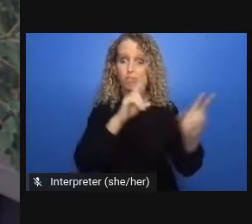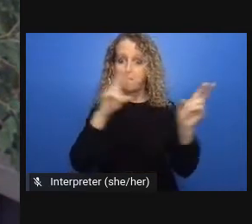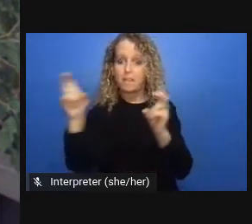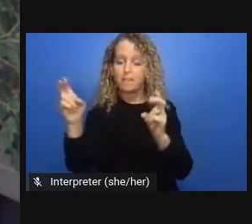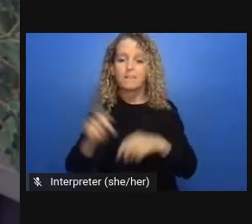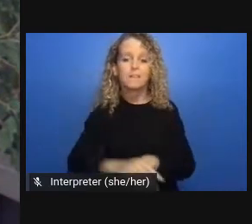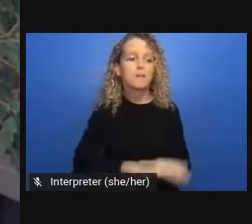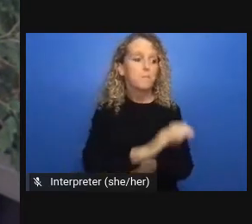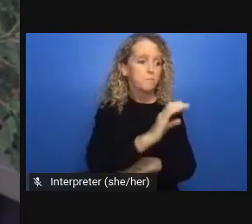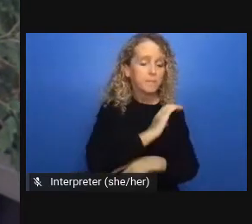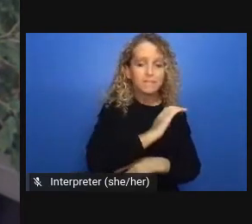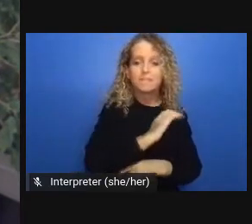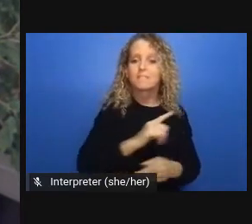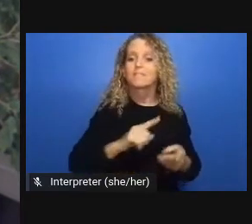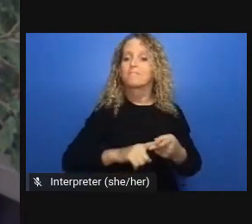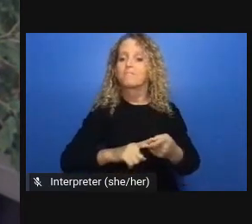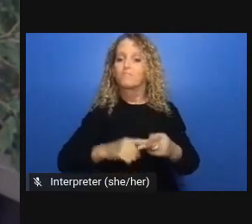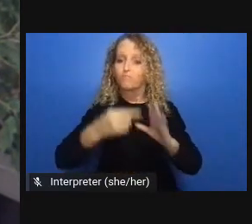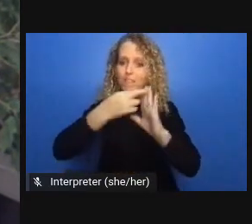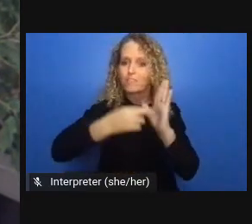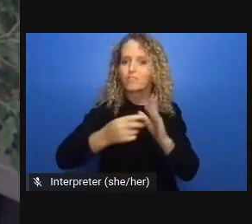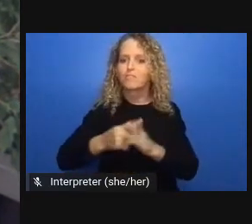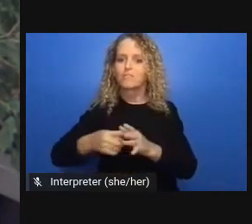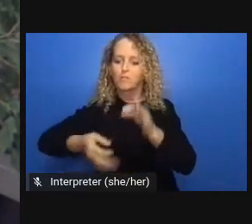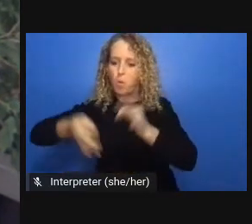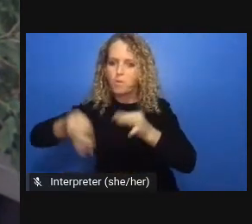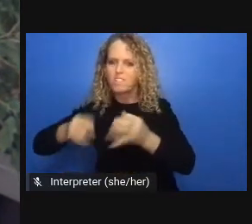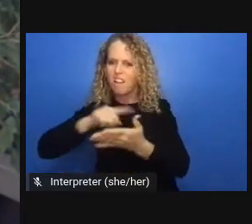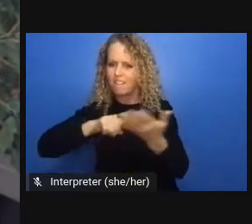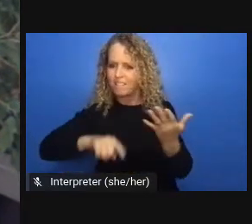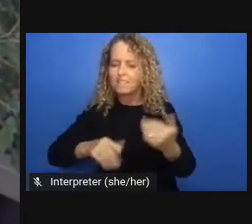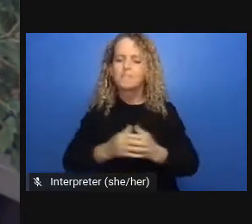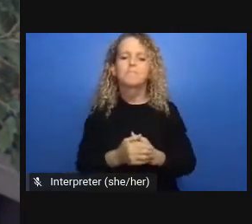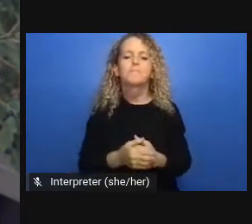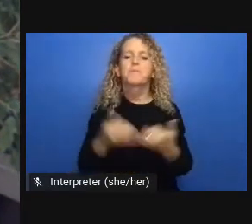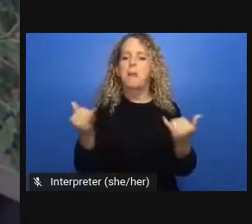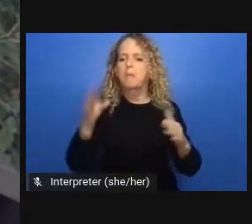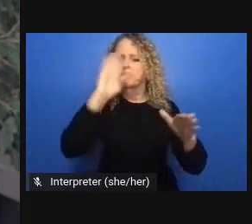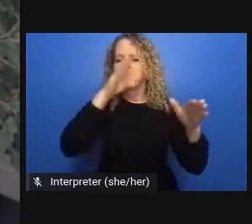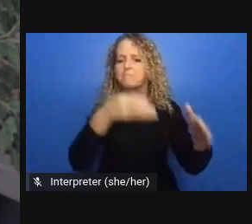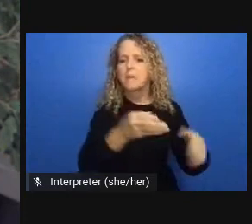a range of precarious and dangerous environments that poverty and criminalization condemns them to